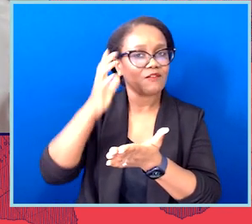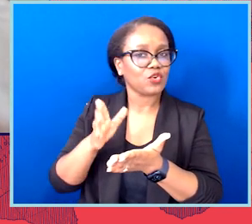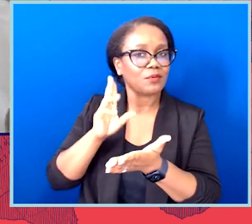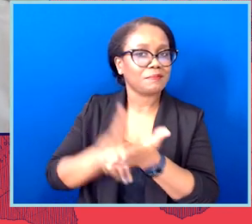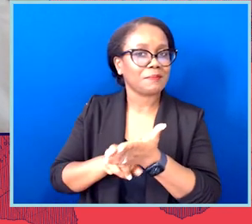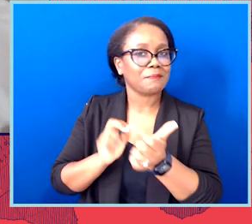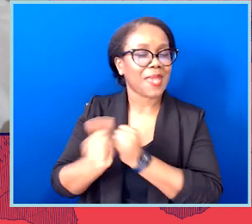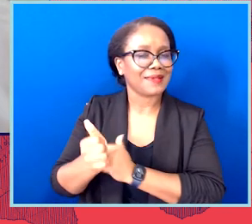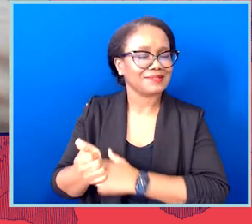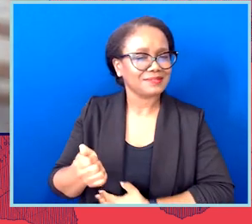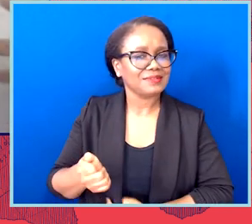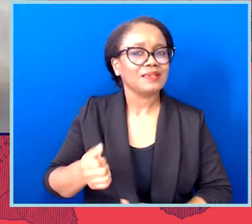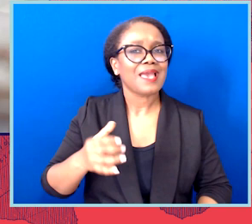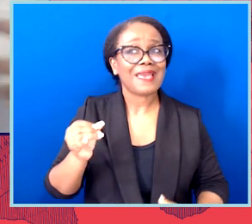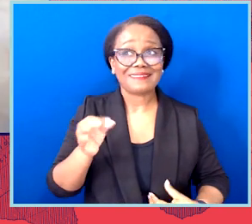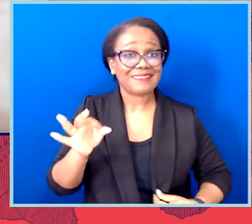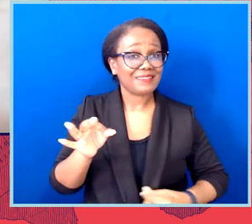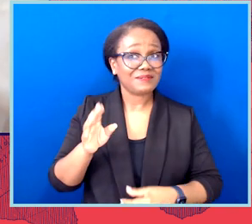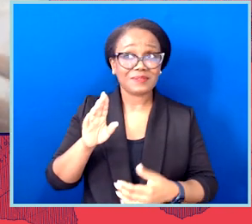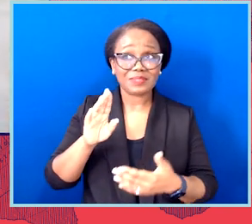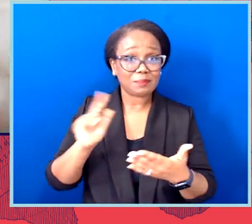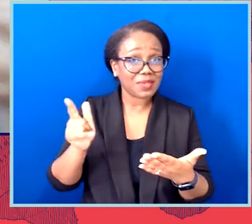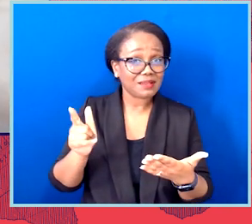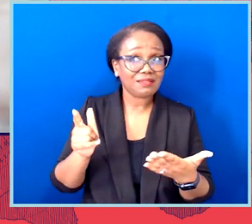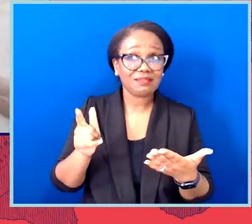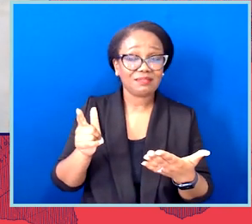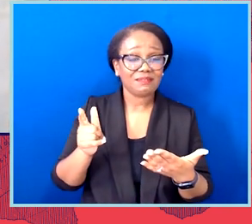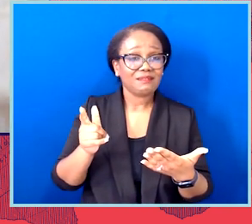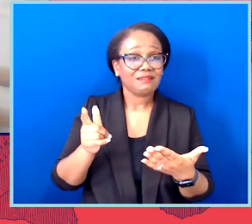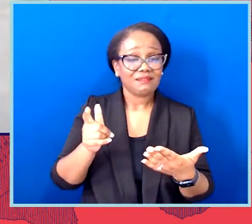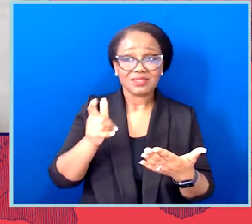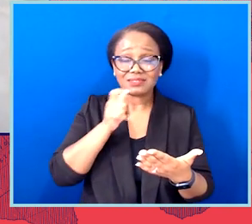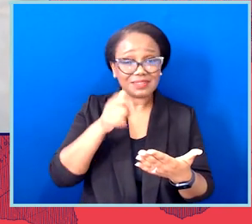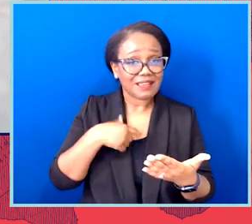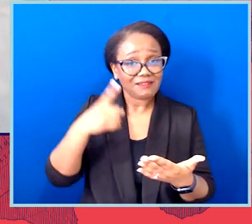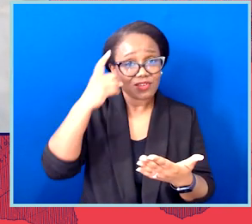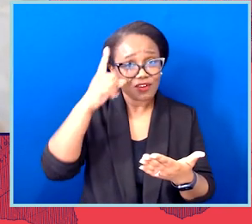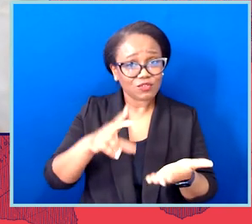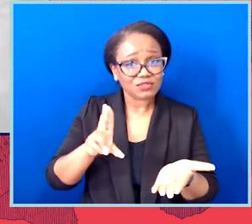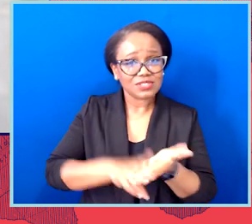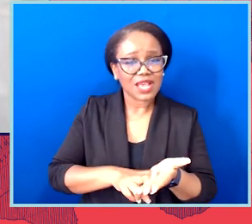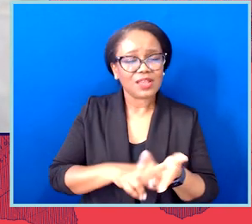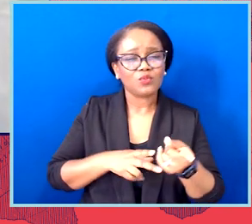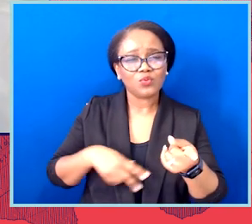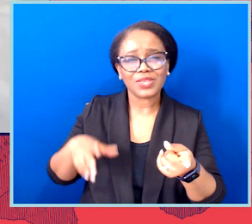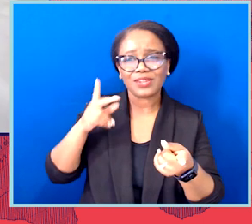over it is painful. This is young people hearing that government officials who are charged with representing them, demonizing them, telling them that they're perverse.